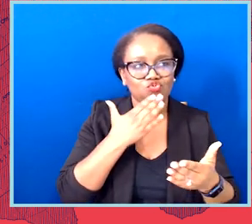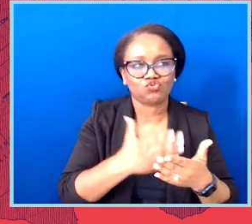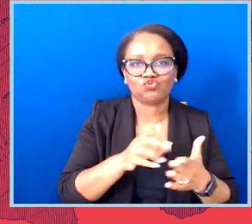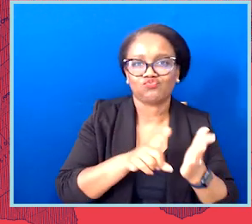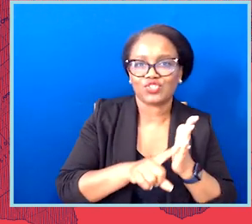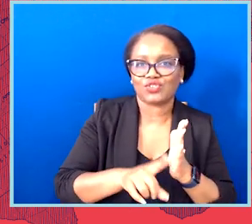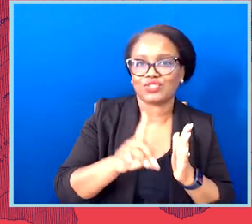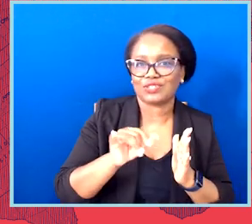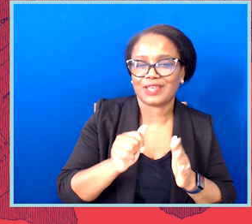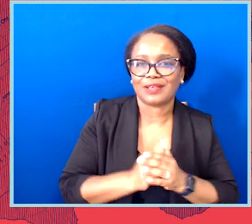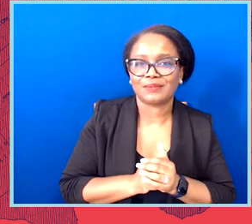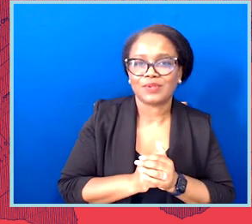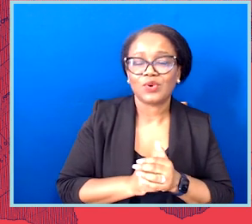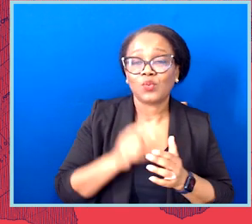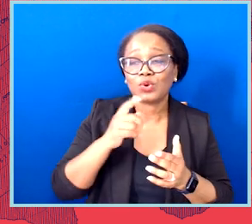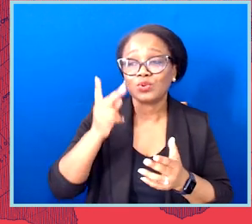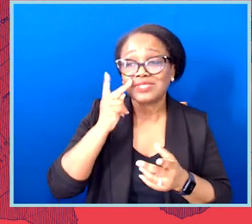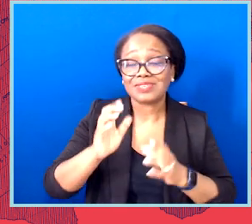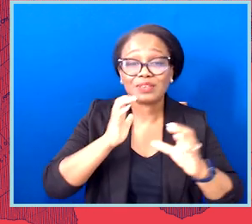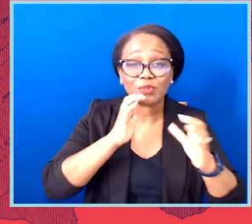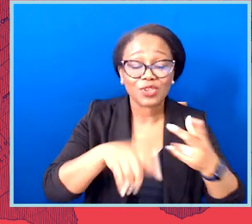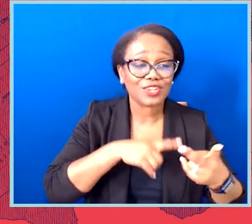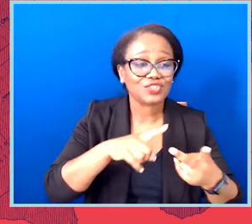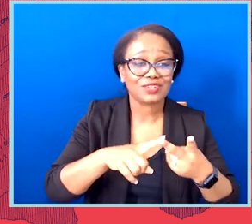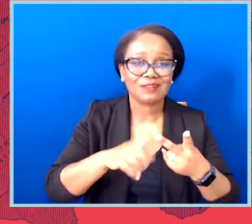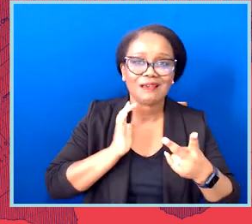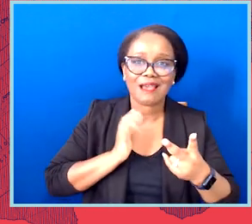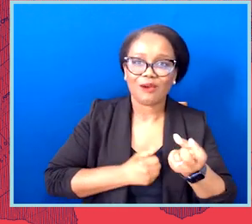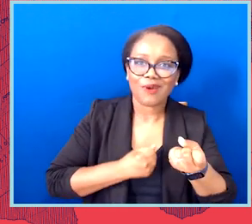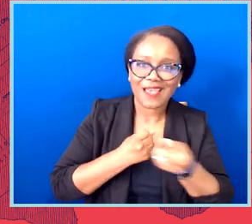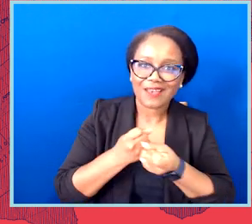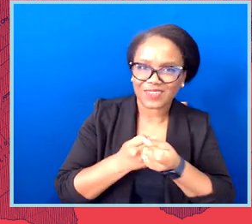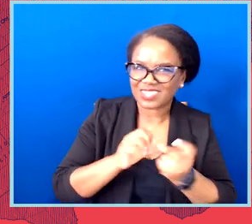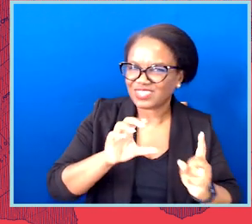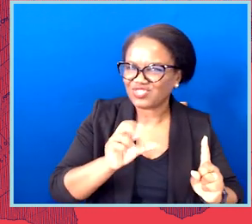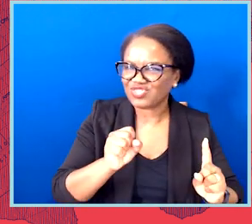connections as well as our advocacy and communications chops, which Chase noted is so critical for